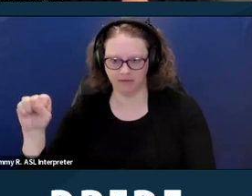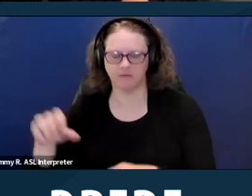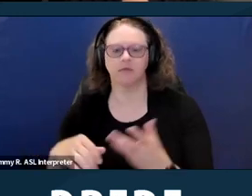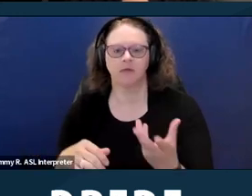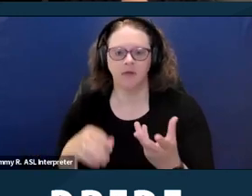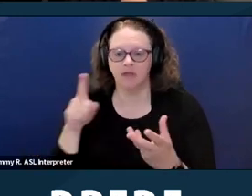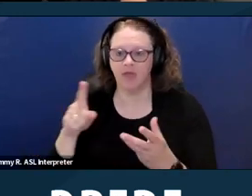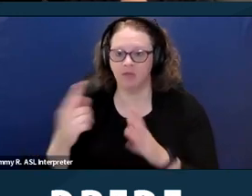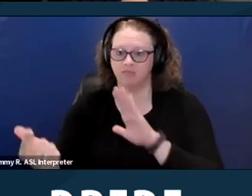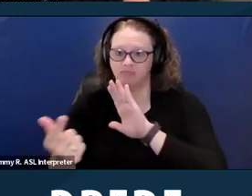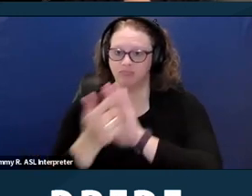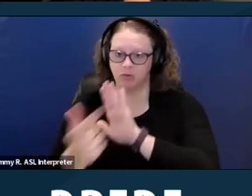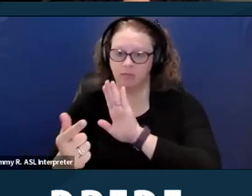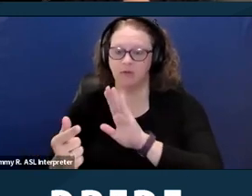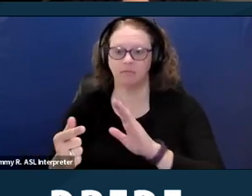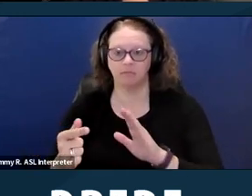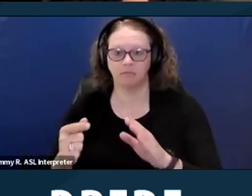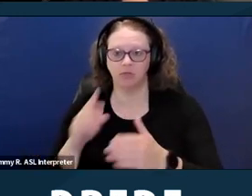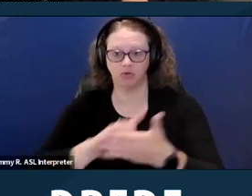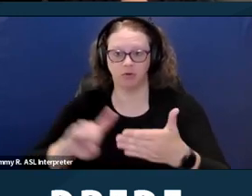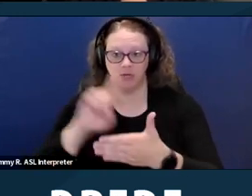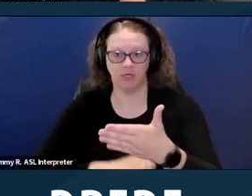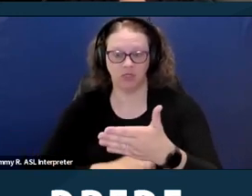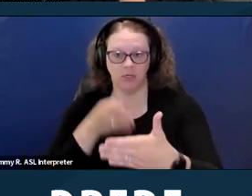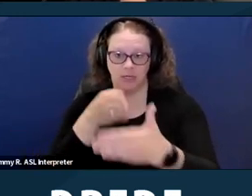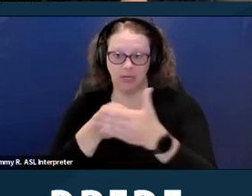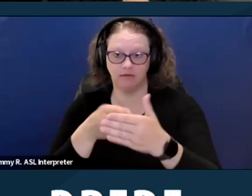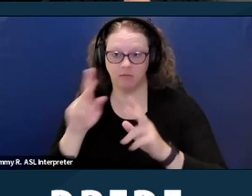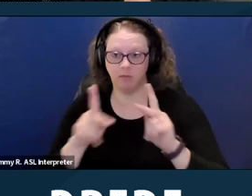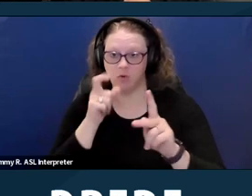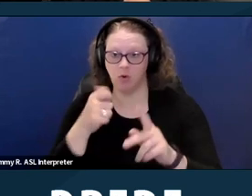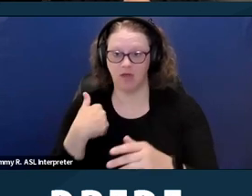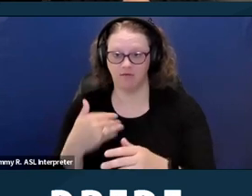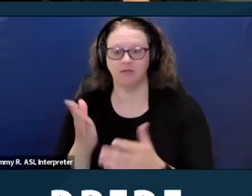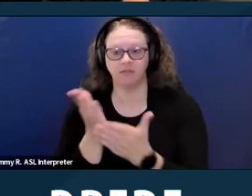they have prohibiting discrimination against Section Eight voucher holders.